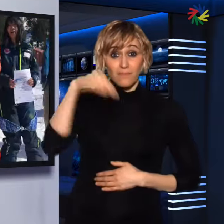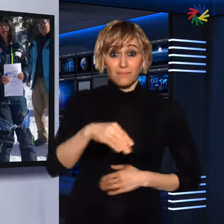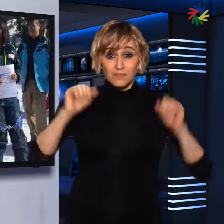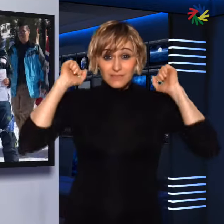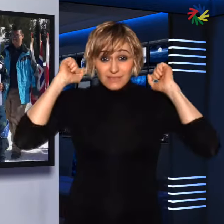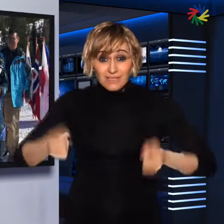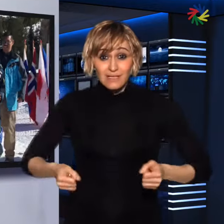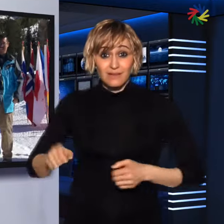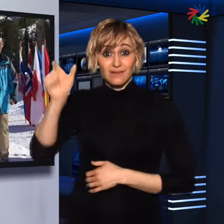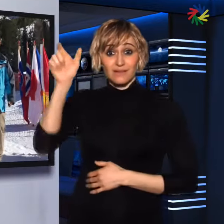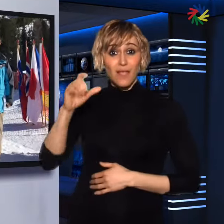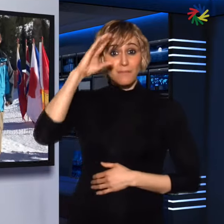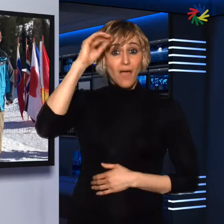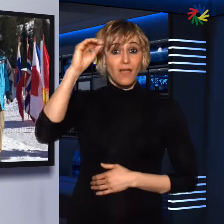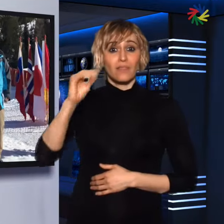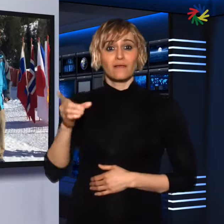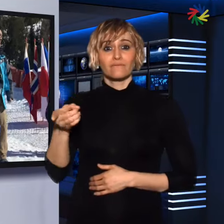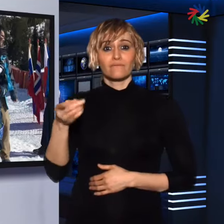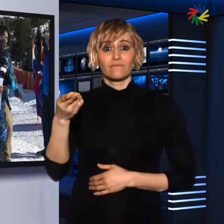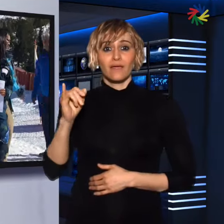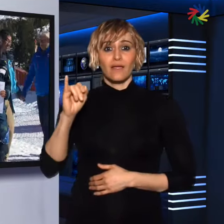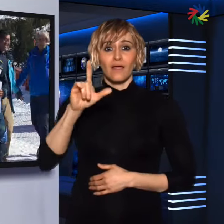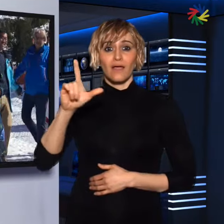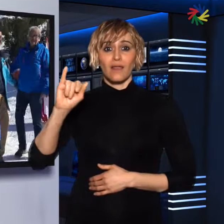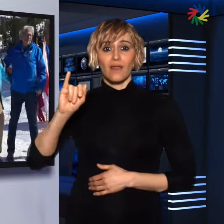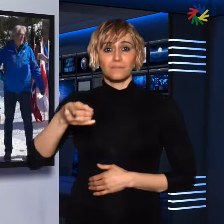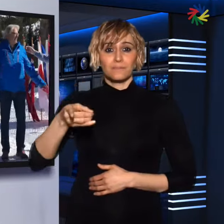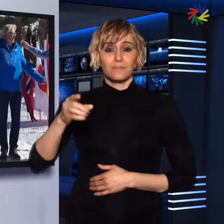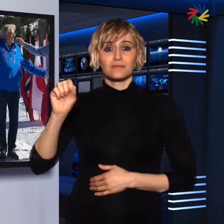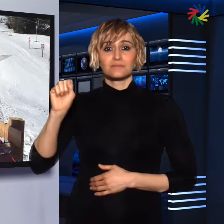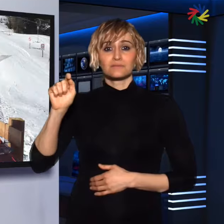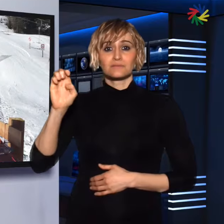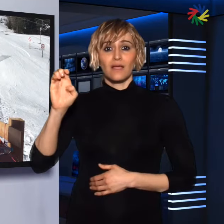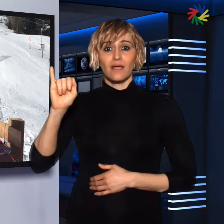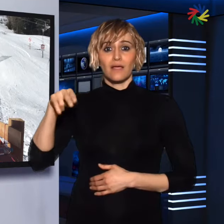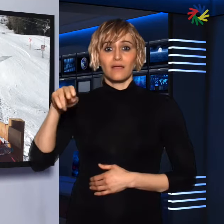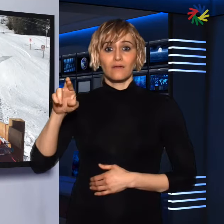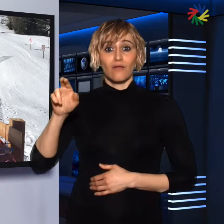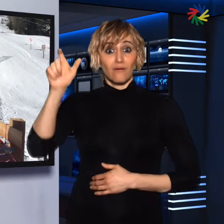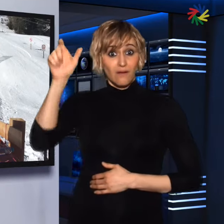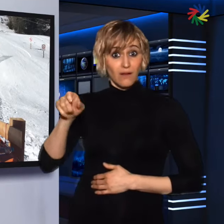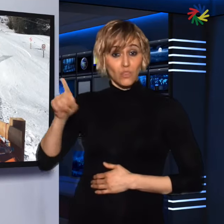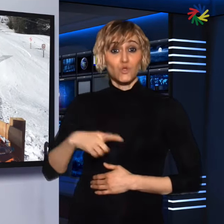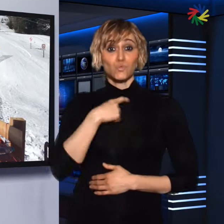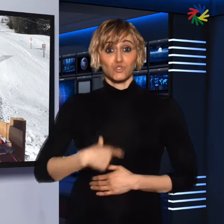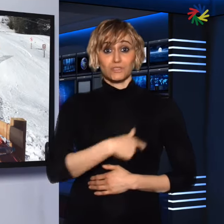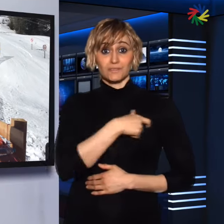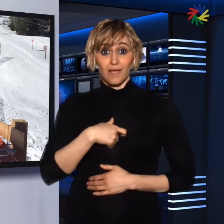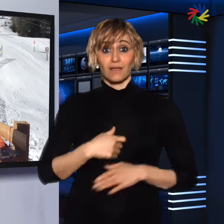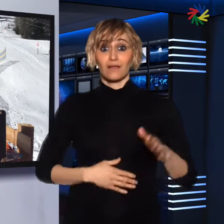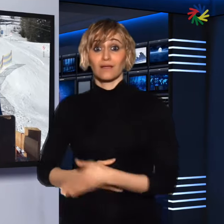In Alpine skiing, Mr. Phillip Steiner, Switzerland,